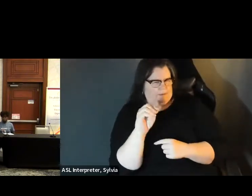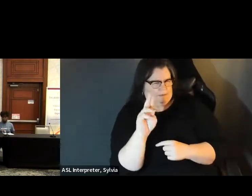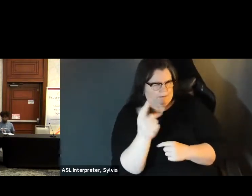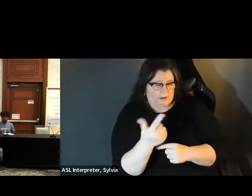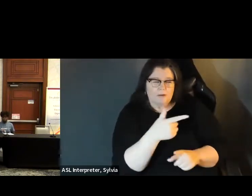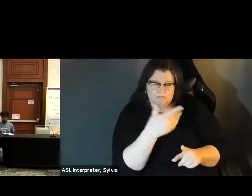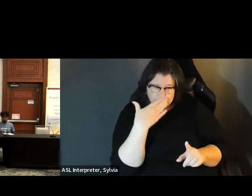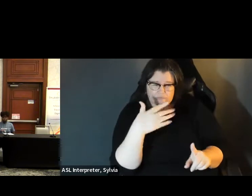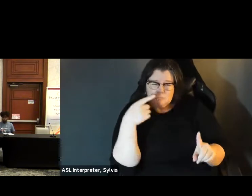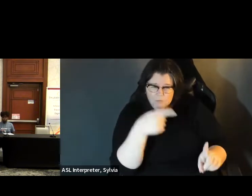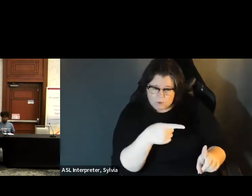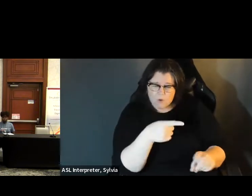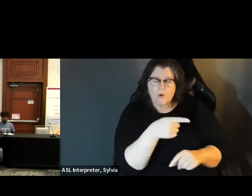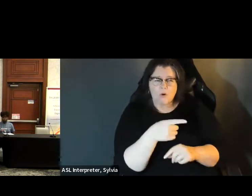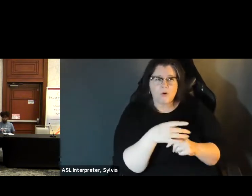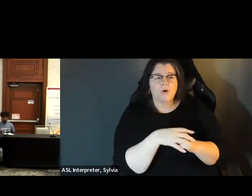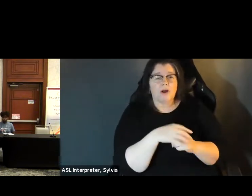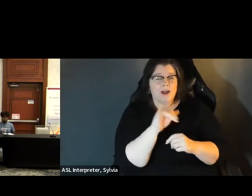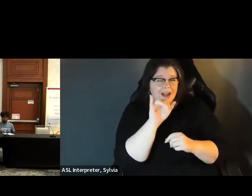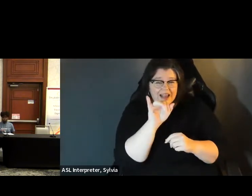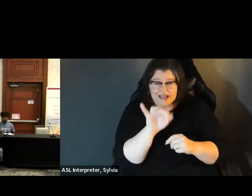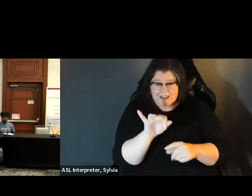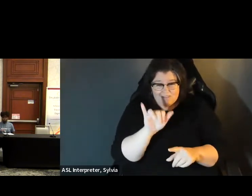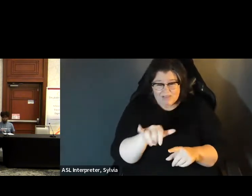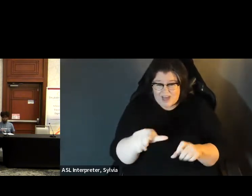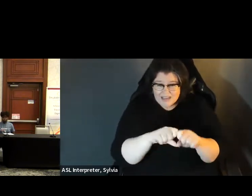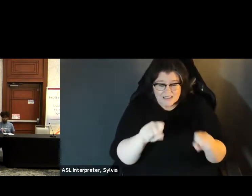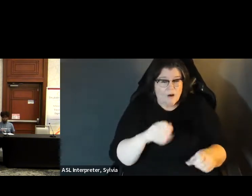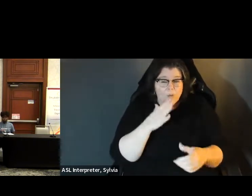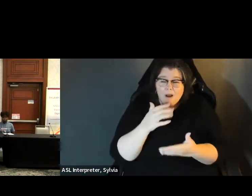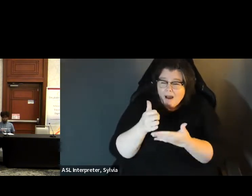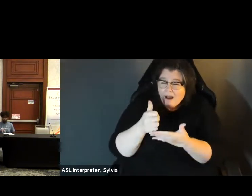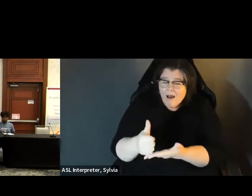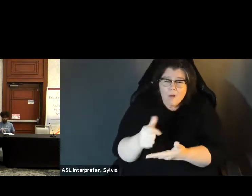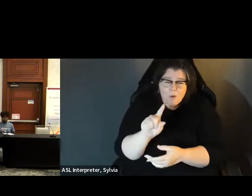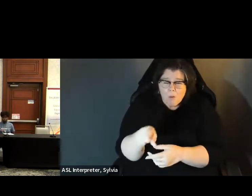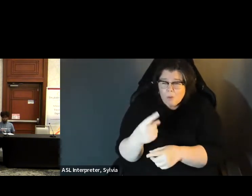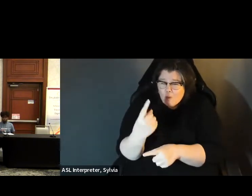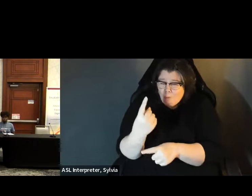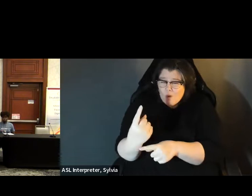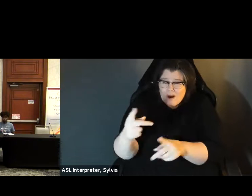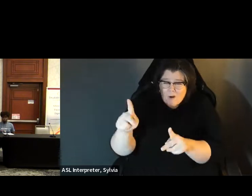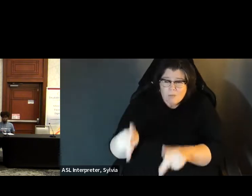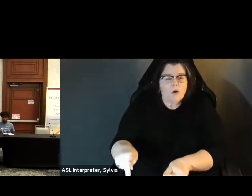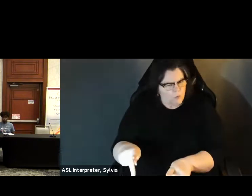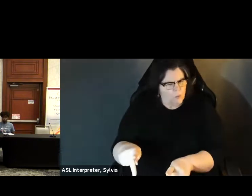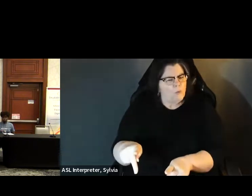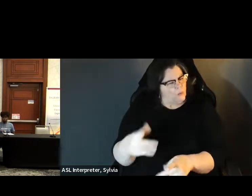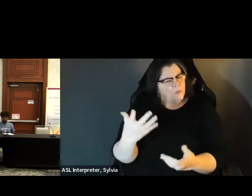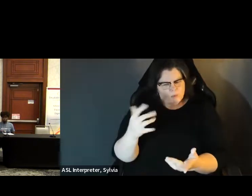. » Doug: This is Doug. You made a good point there. If it -- if it assists There; if it; if it assists one person, then it is worthwhile.